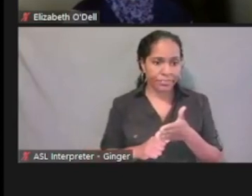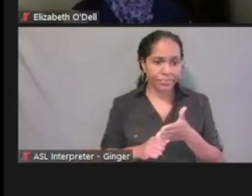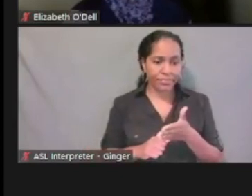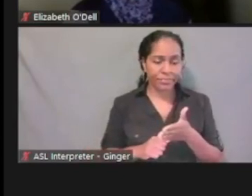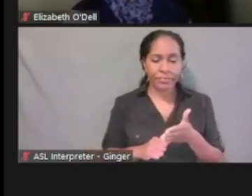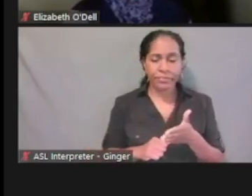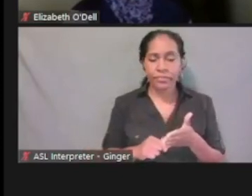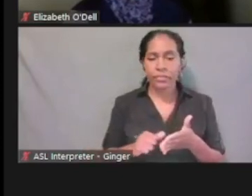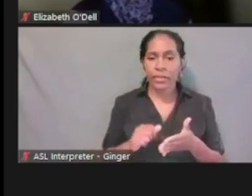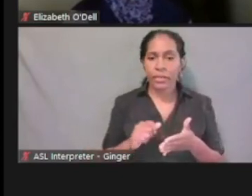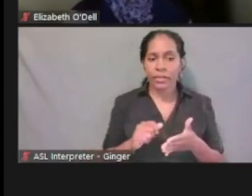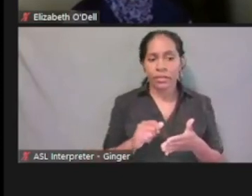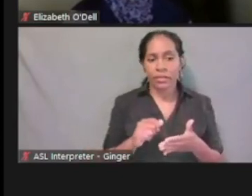We're just gonna add this one.